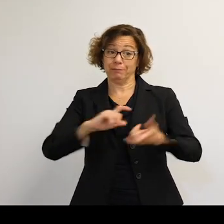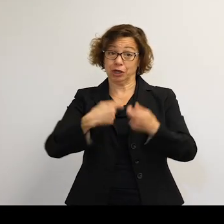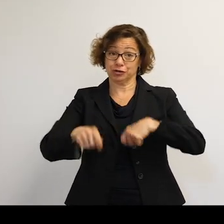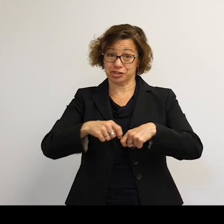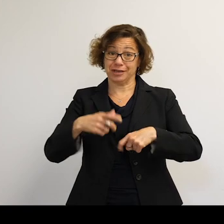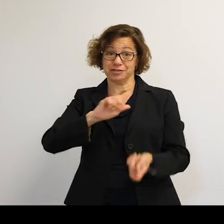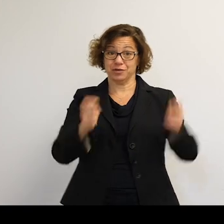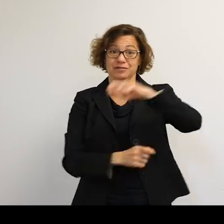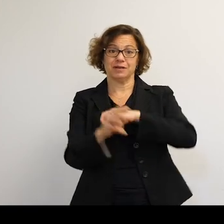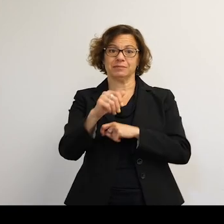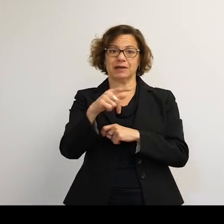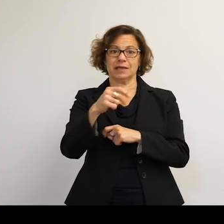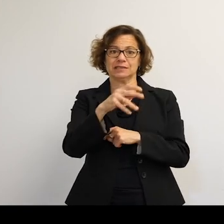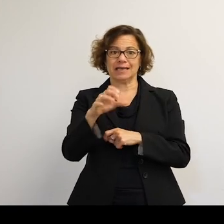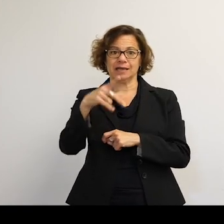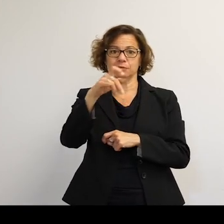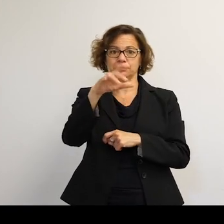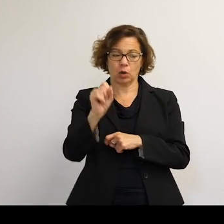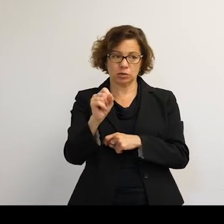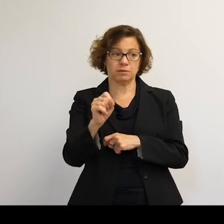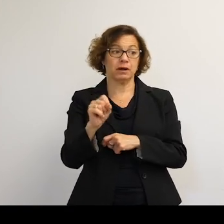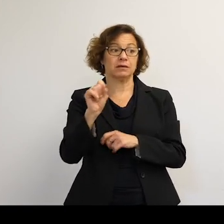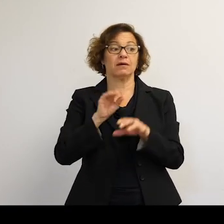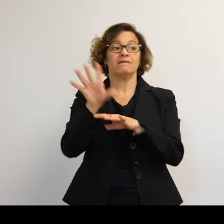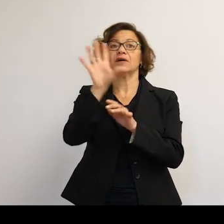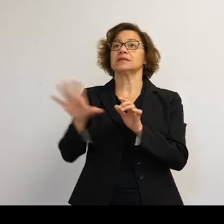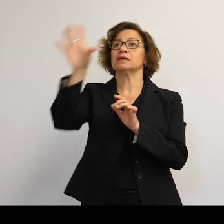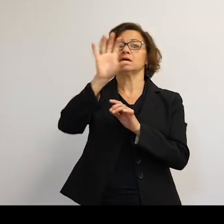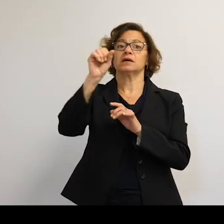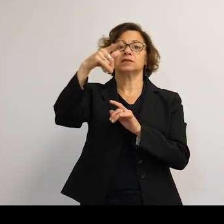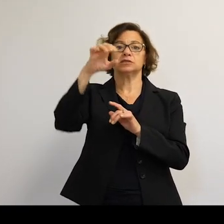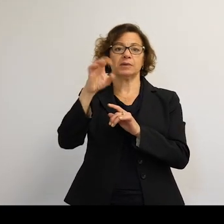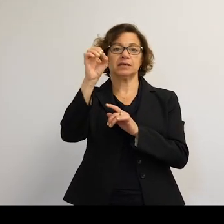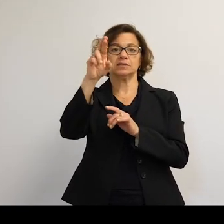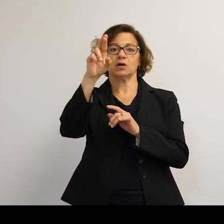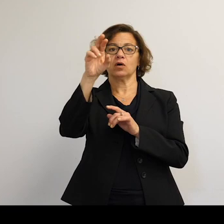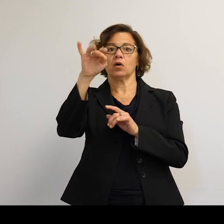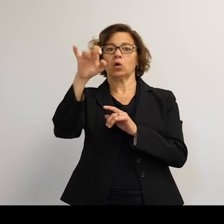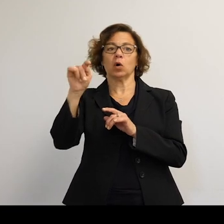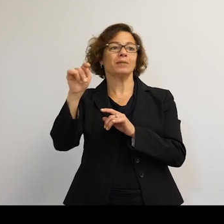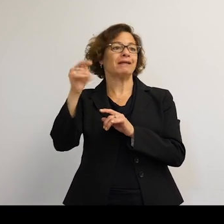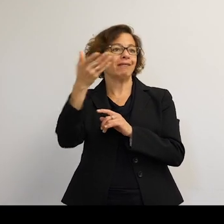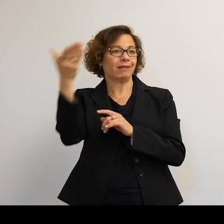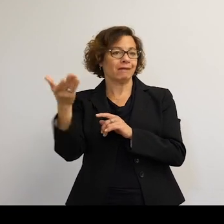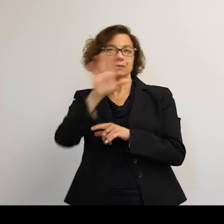But in terms of the orbital elements, not a big impact.